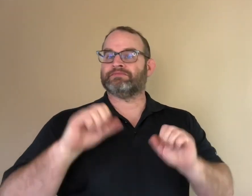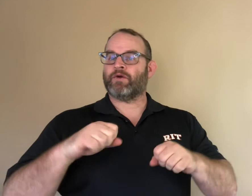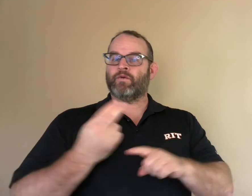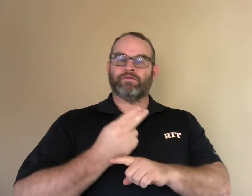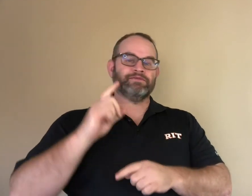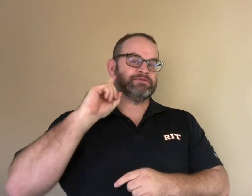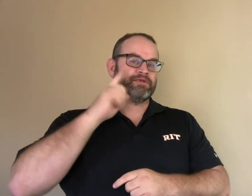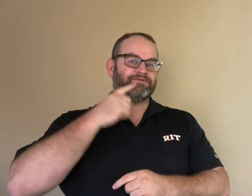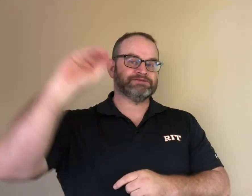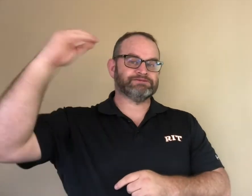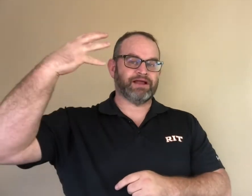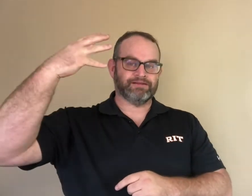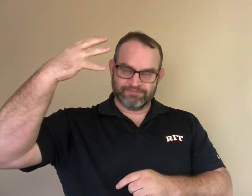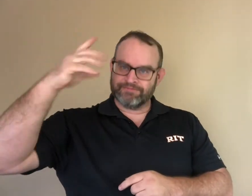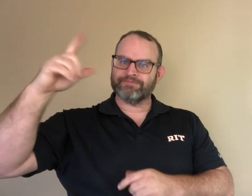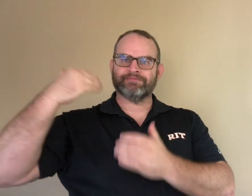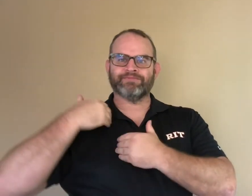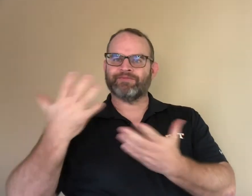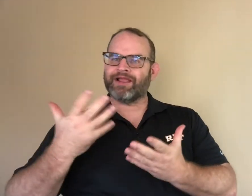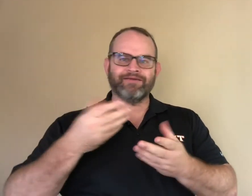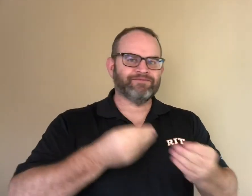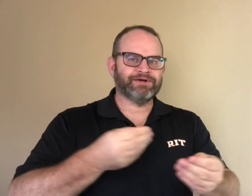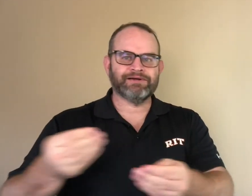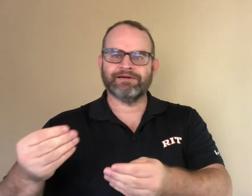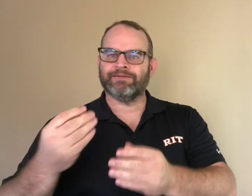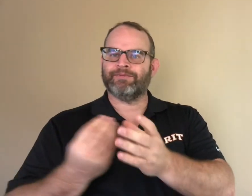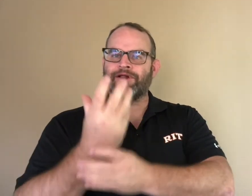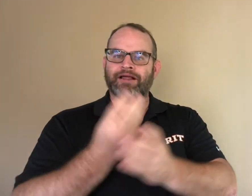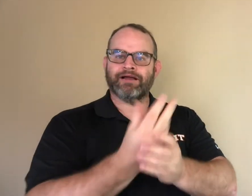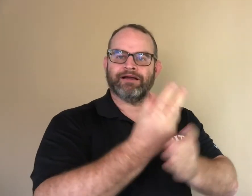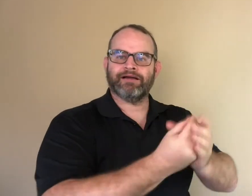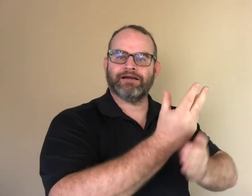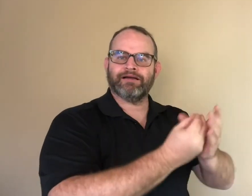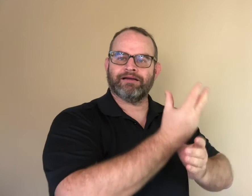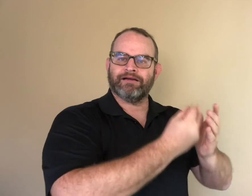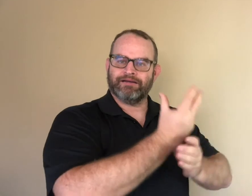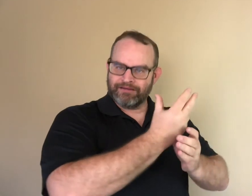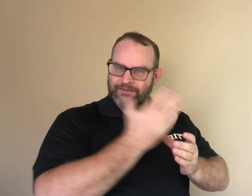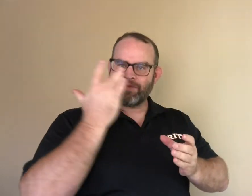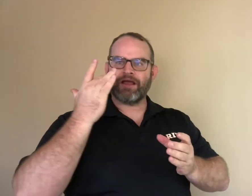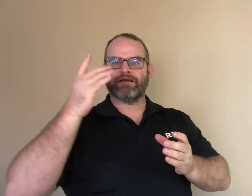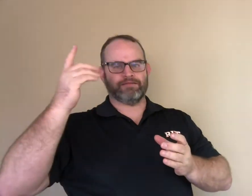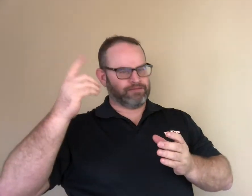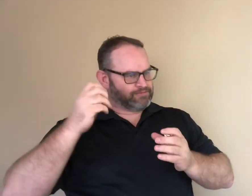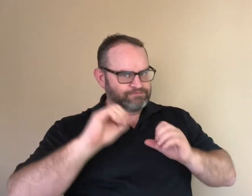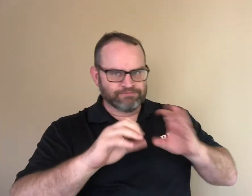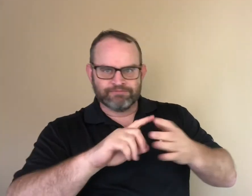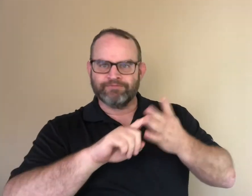We can create a deaf Sun who communicates with plants on the earth,